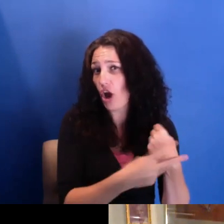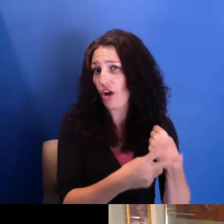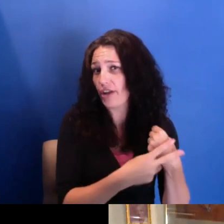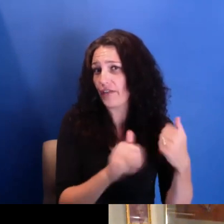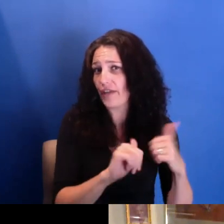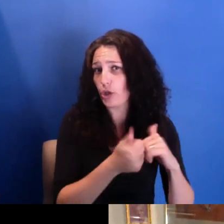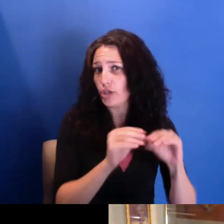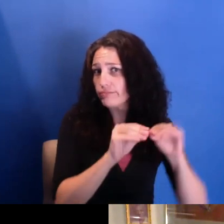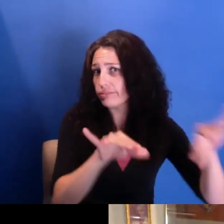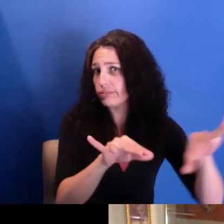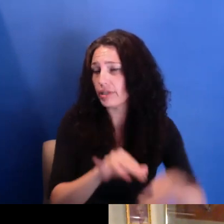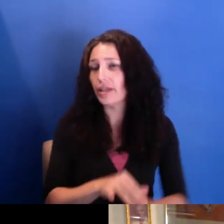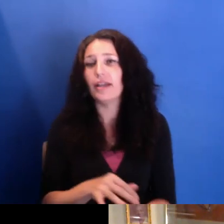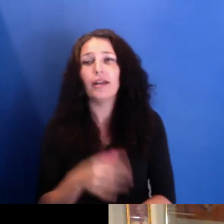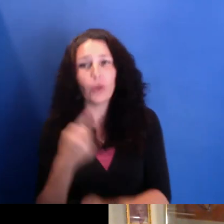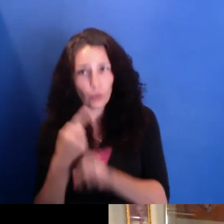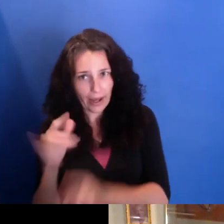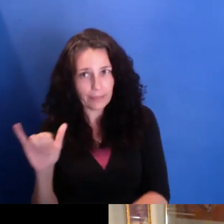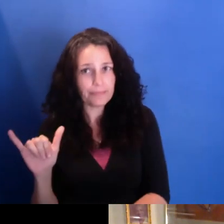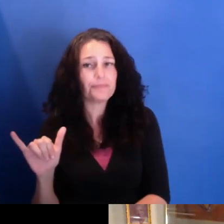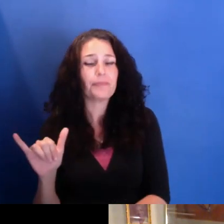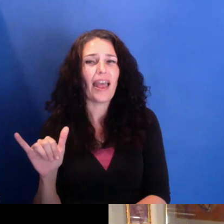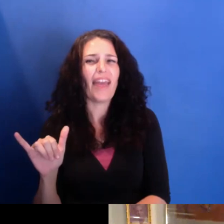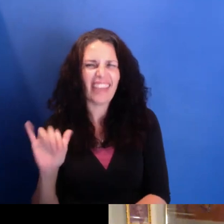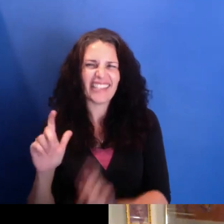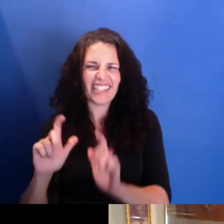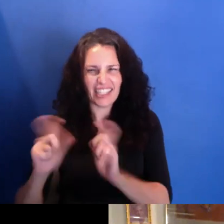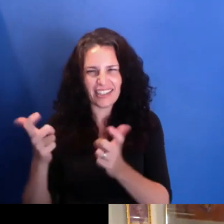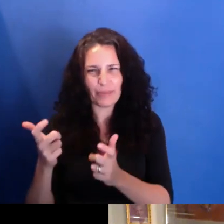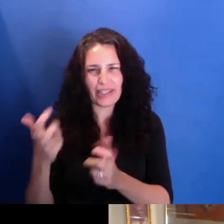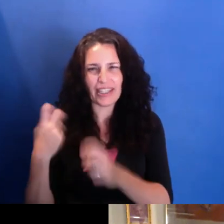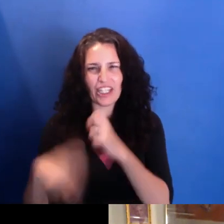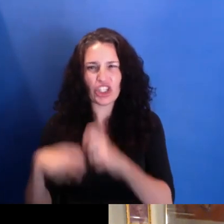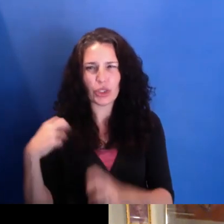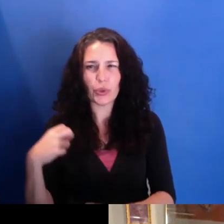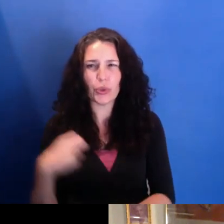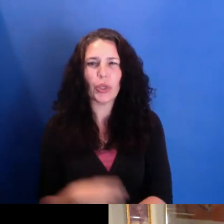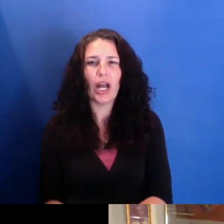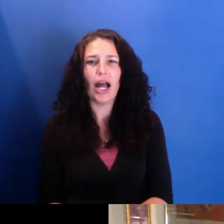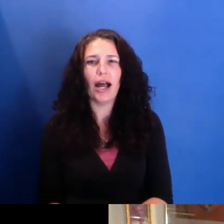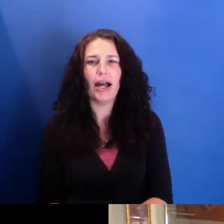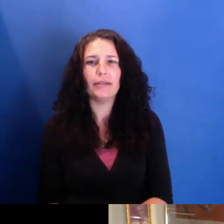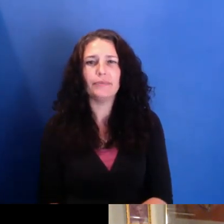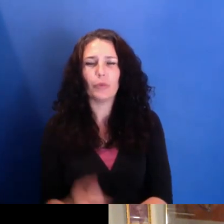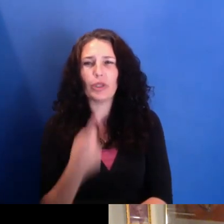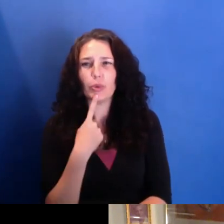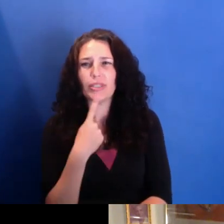And I-- yeah, it's-- I mean, and particularly in a situation, I think, what you said about the power dynamic is something that it